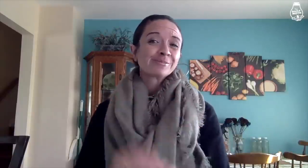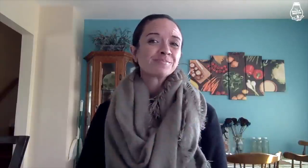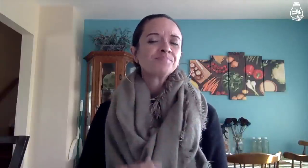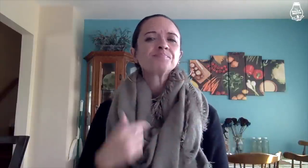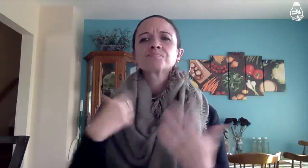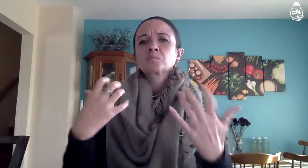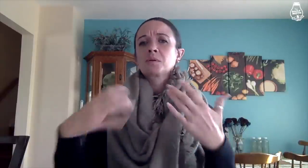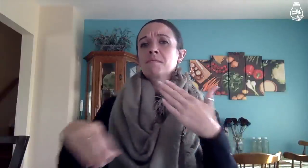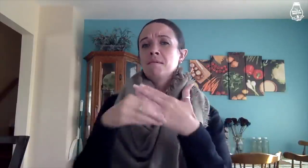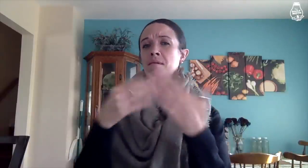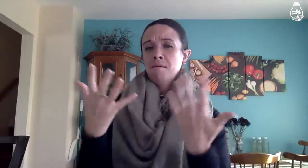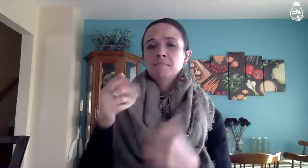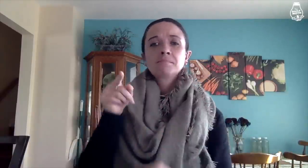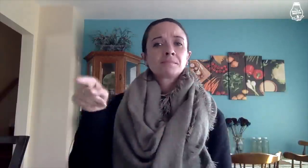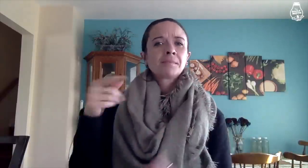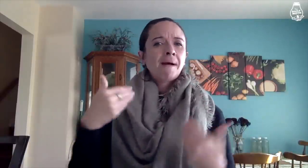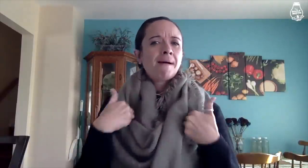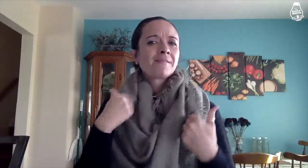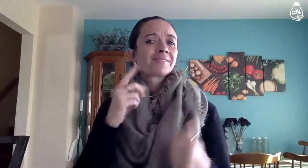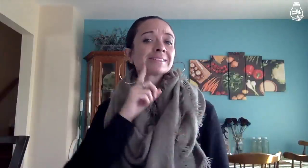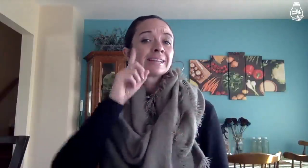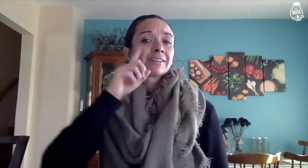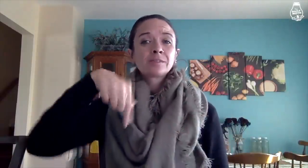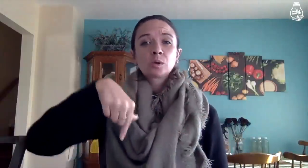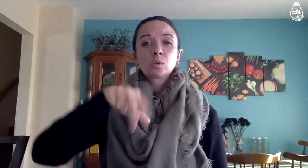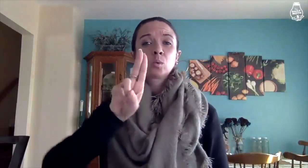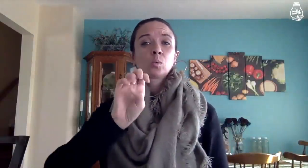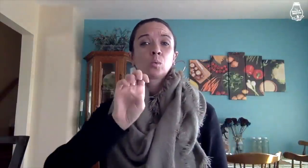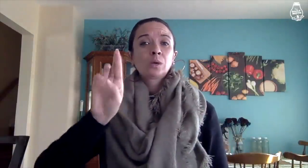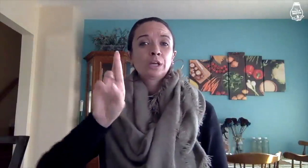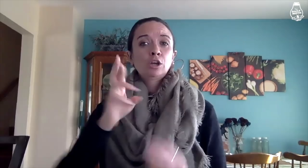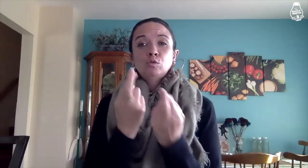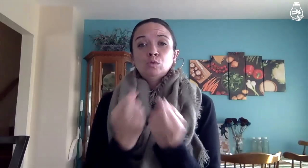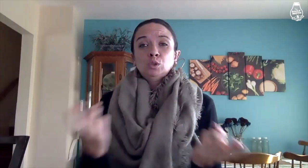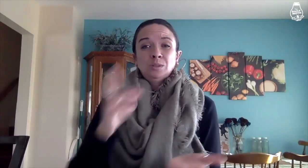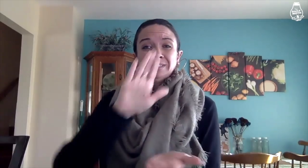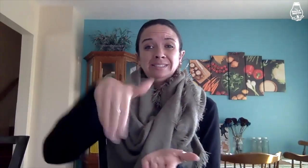I want to add that there is a Deaf Queer Resource Center,